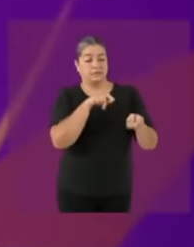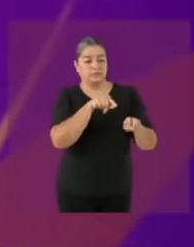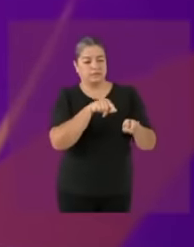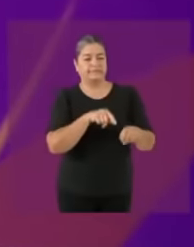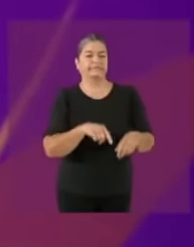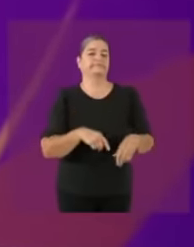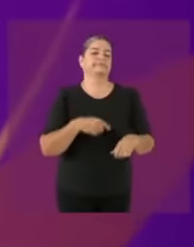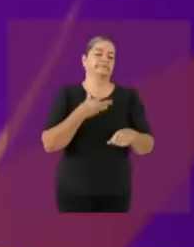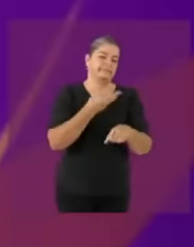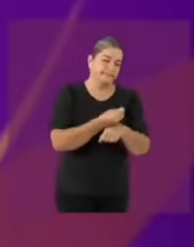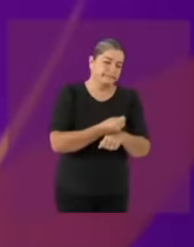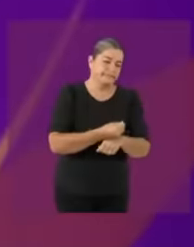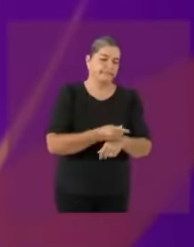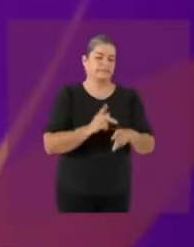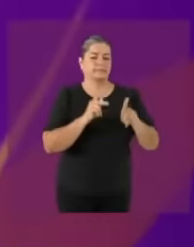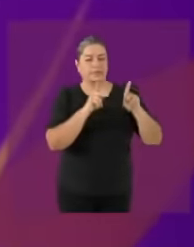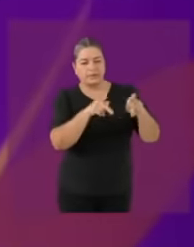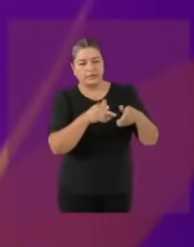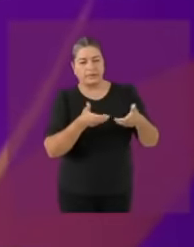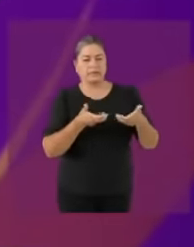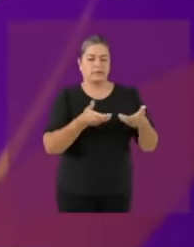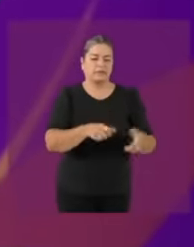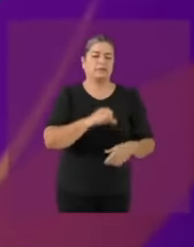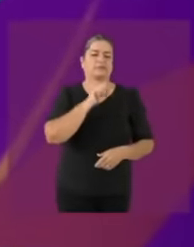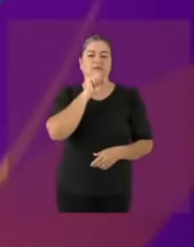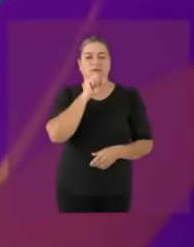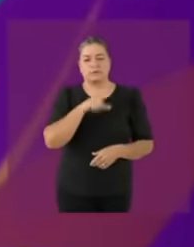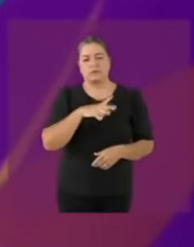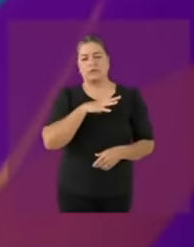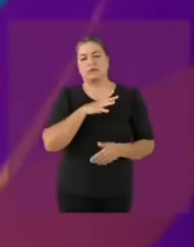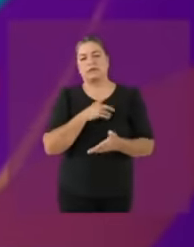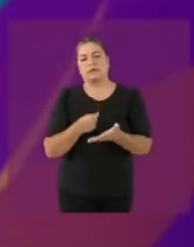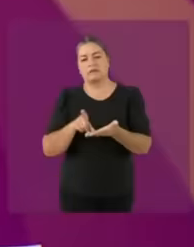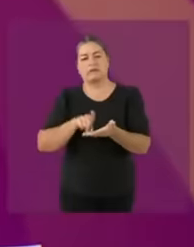citizens are dispossessed every time they go to deal with a public entity Let's see